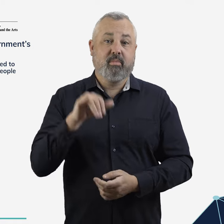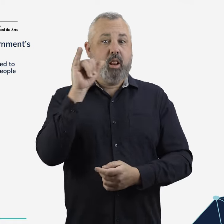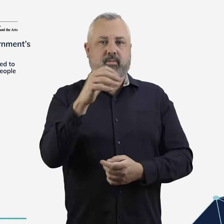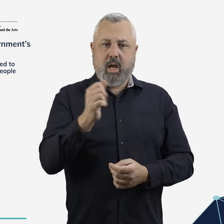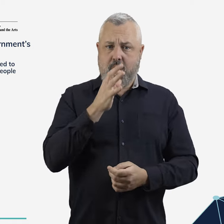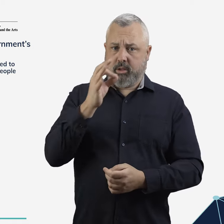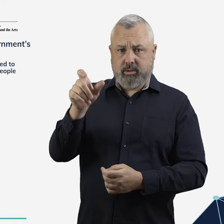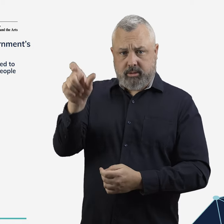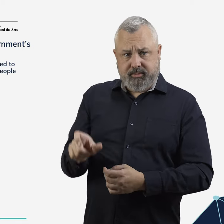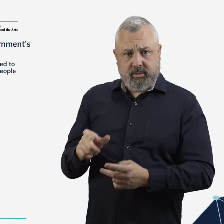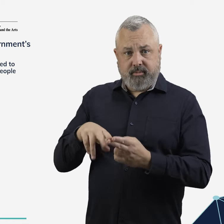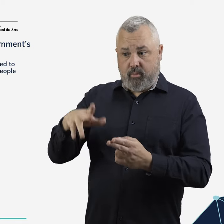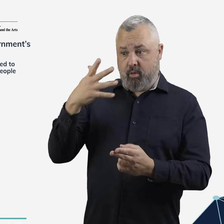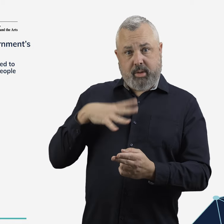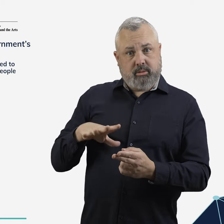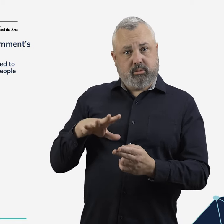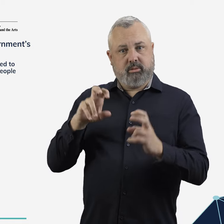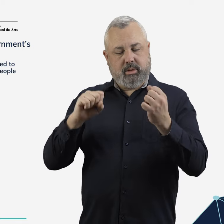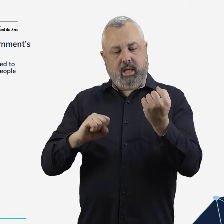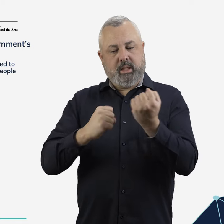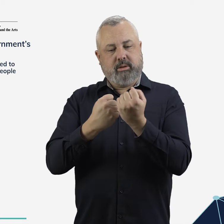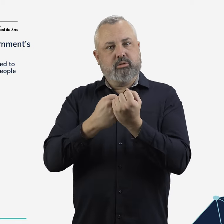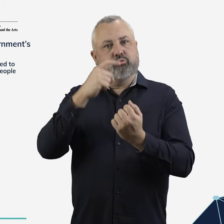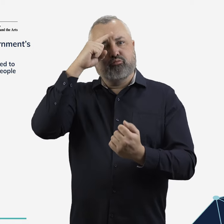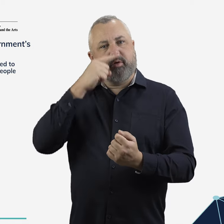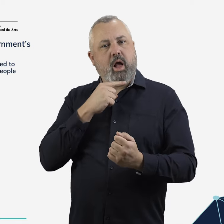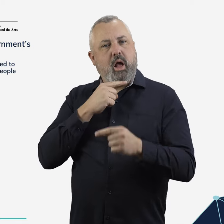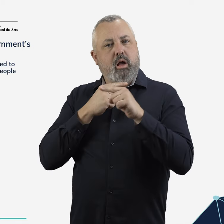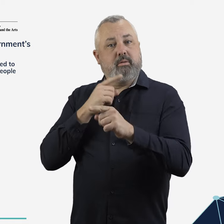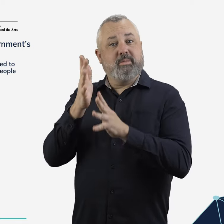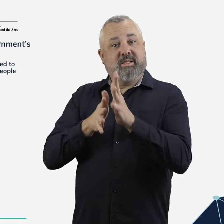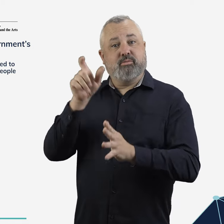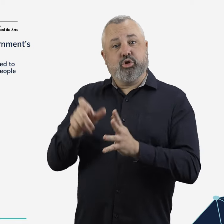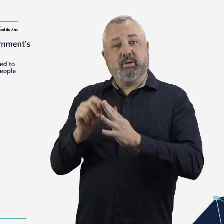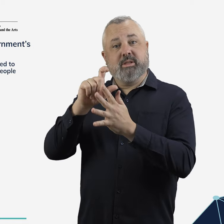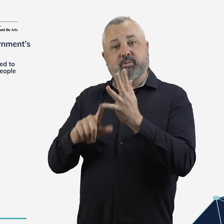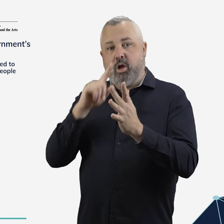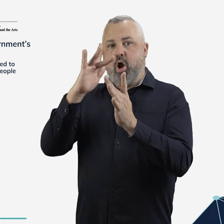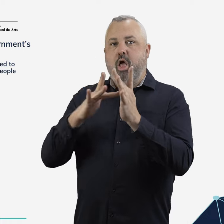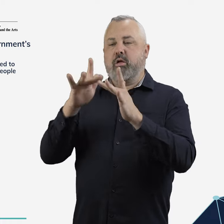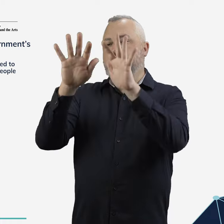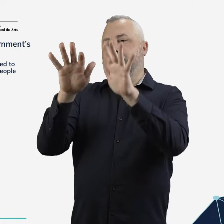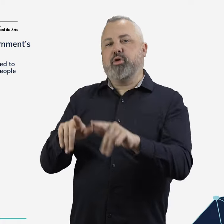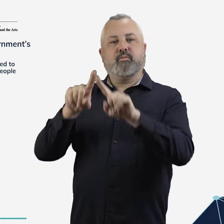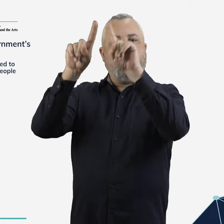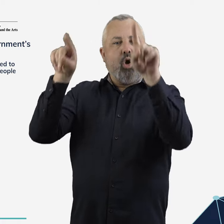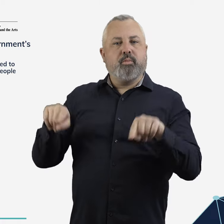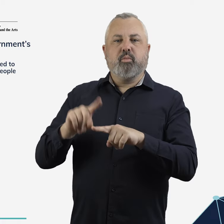Airlines will be required to offer ‘assistance profiles’ to passengers so that people with disability can communicate